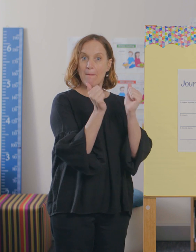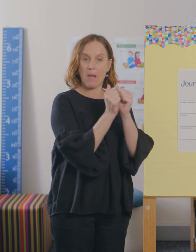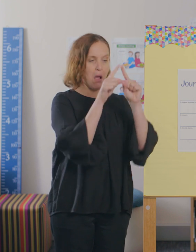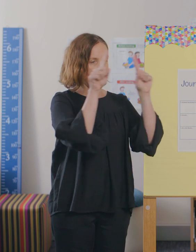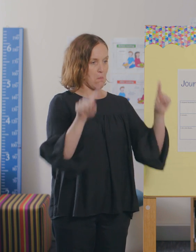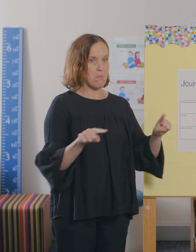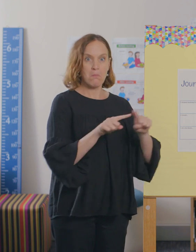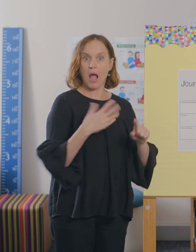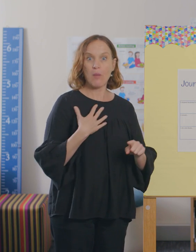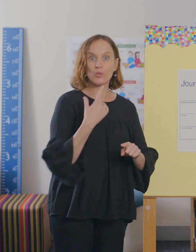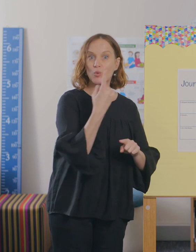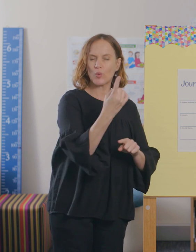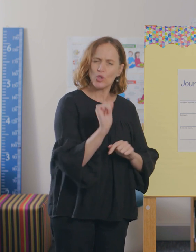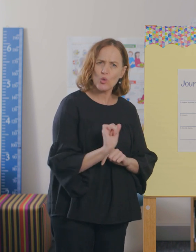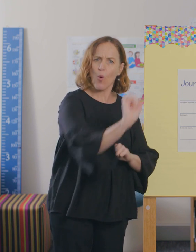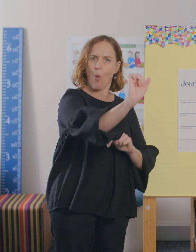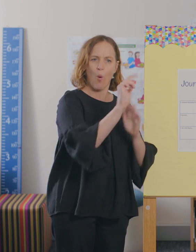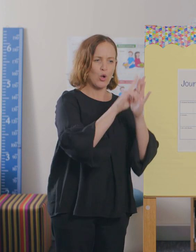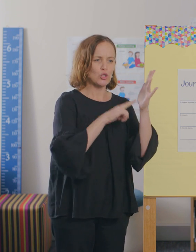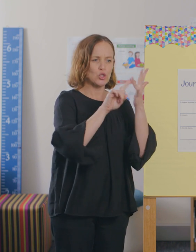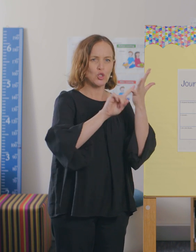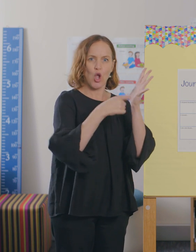You get to choose, because it’s yours.